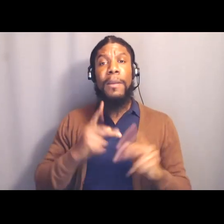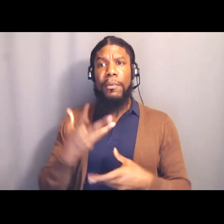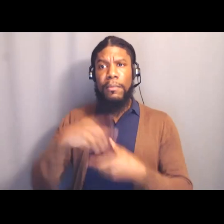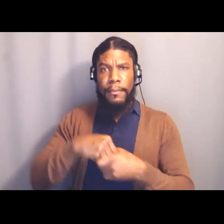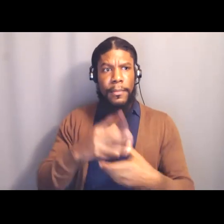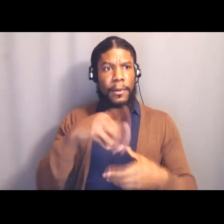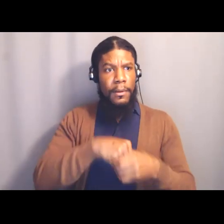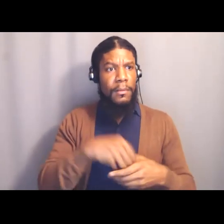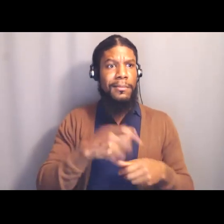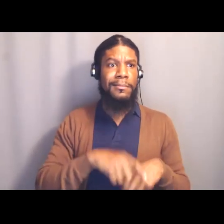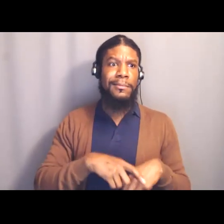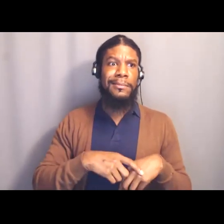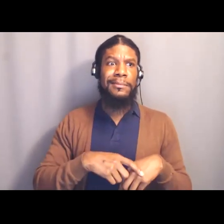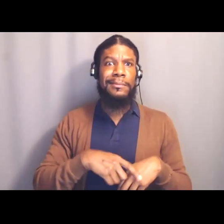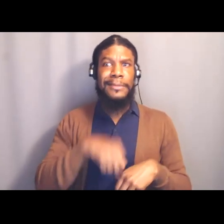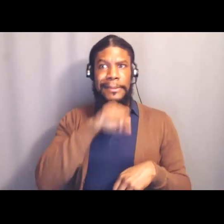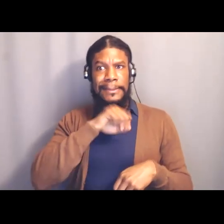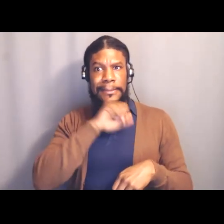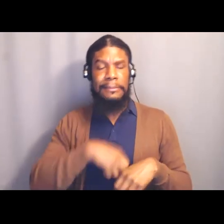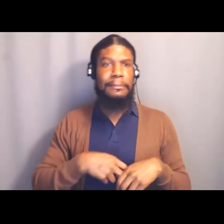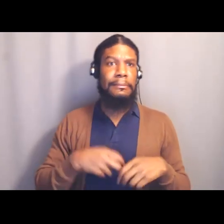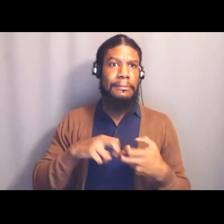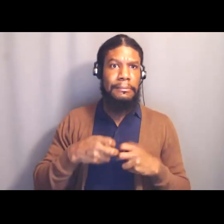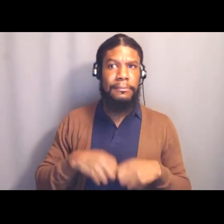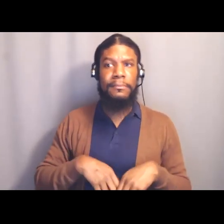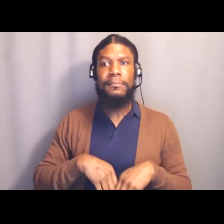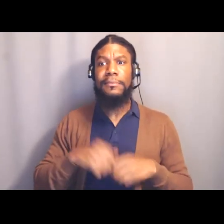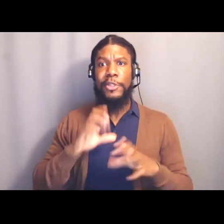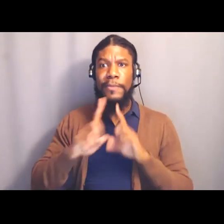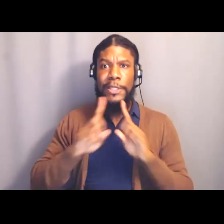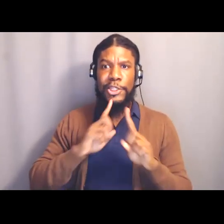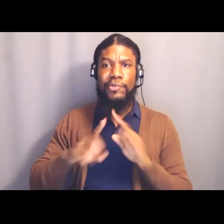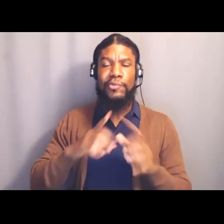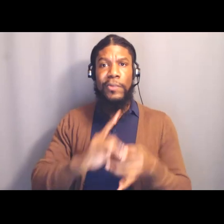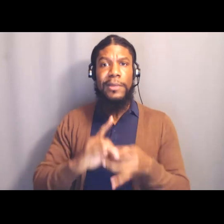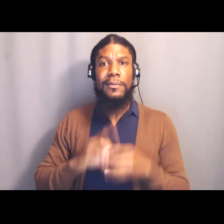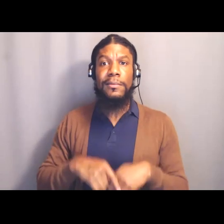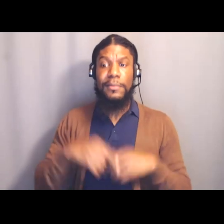and fulfilling conversations of reeducation and action and solution finding.